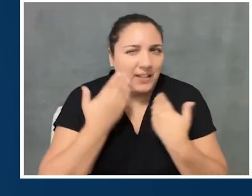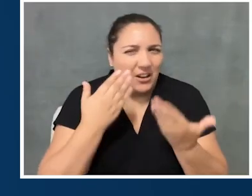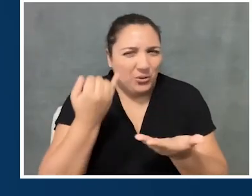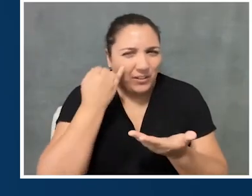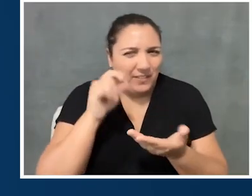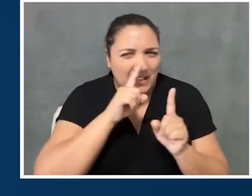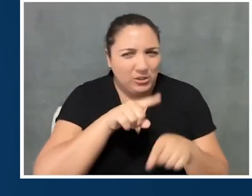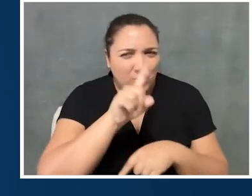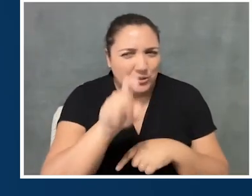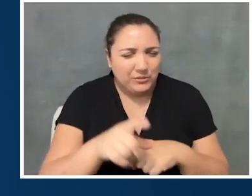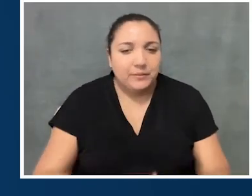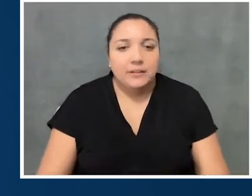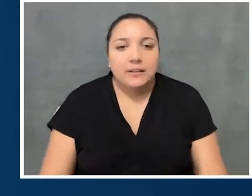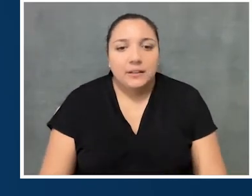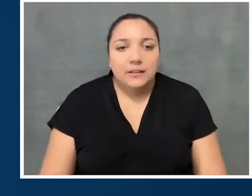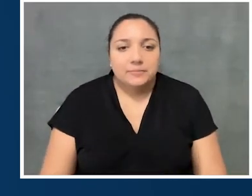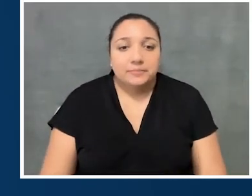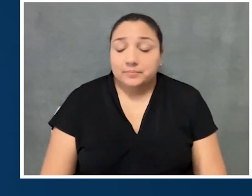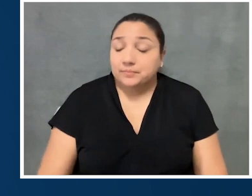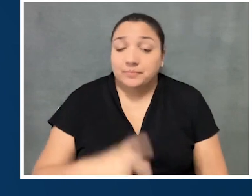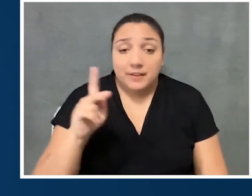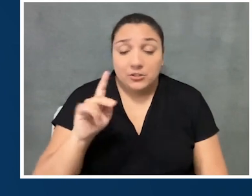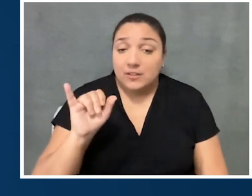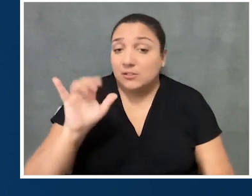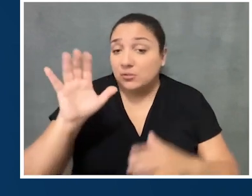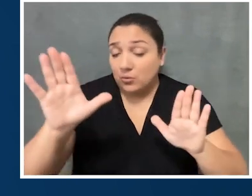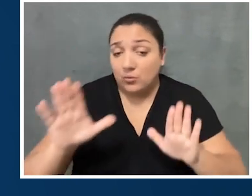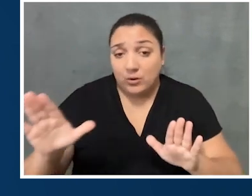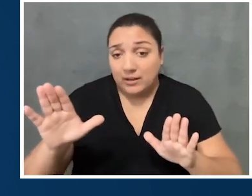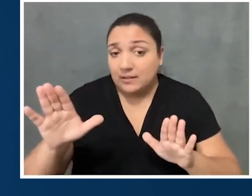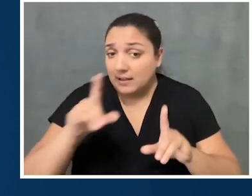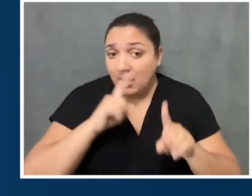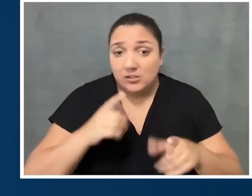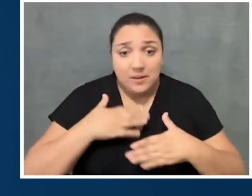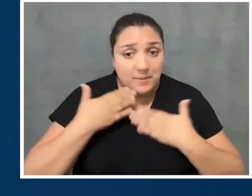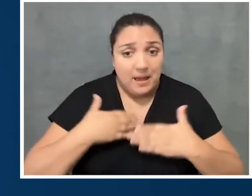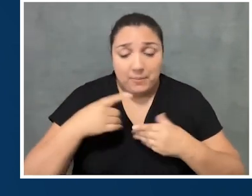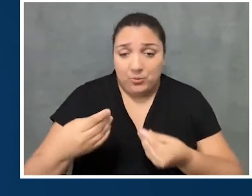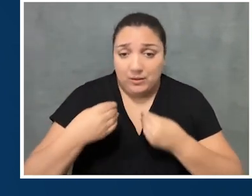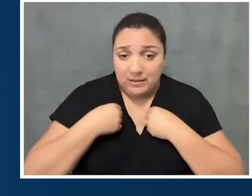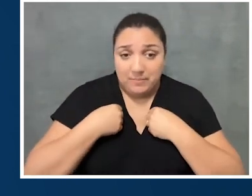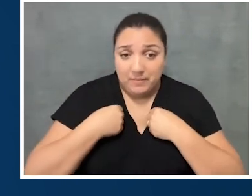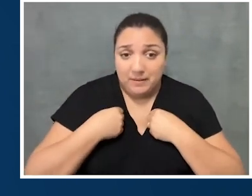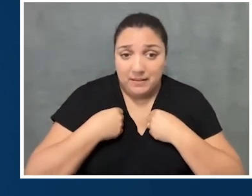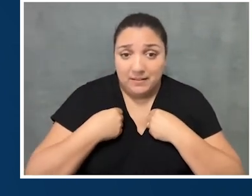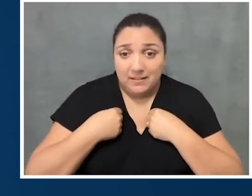Yeah. I don't know if that answers your question. No, I think that's a great answer. And of course, I'm so glad you're here to give us the answer